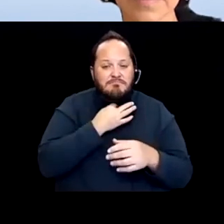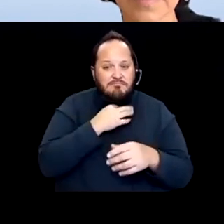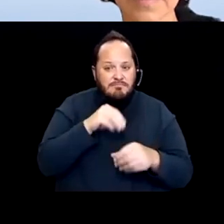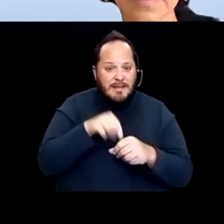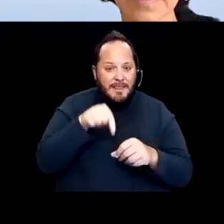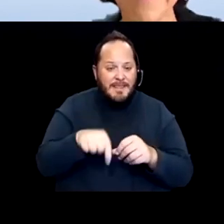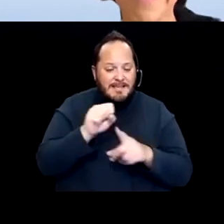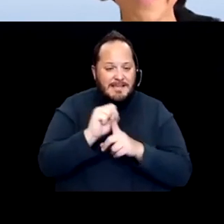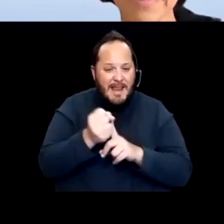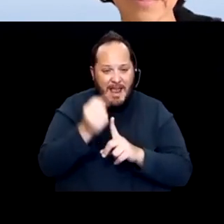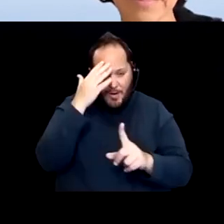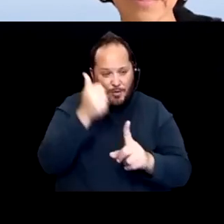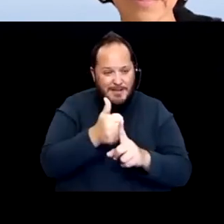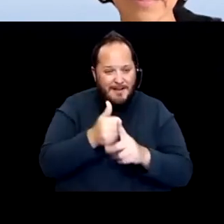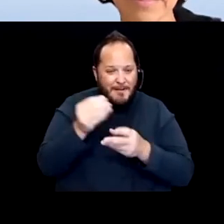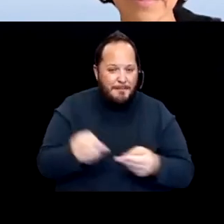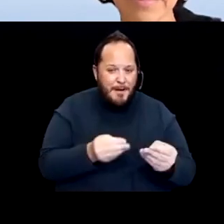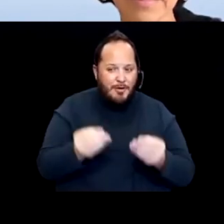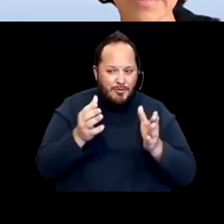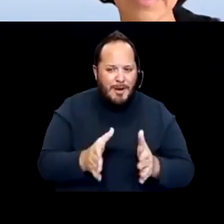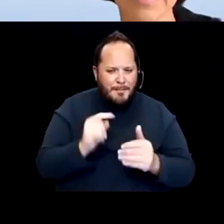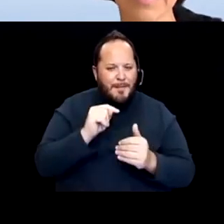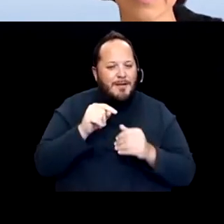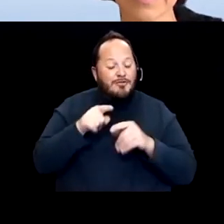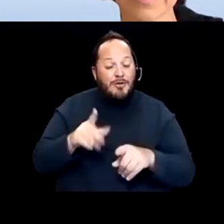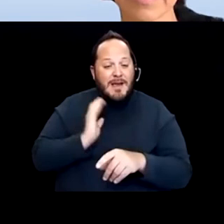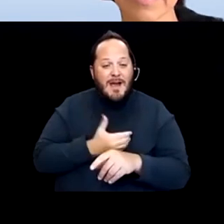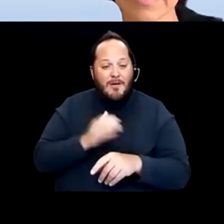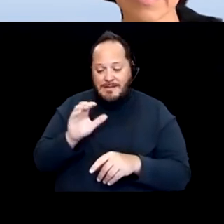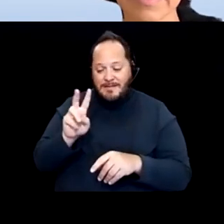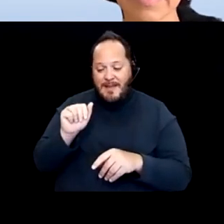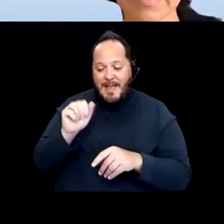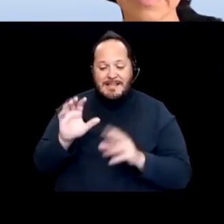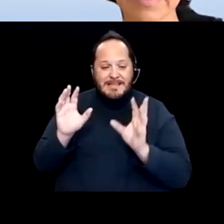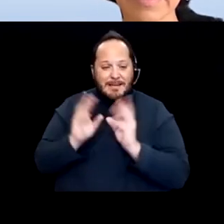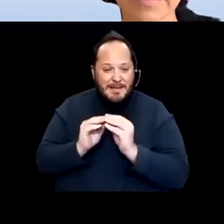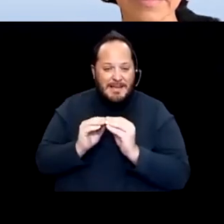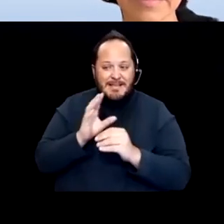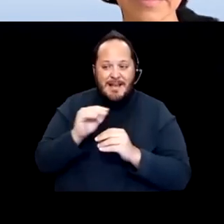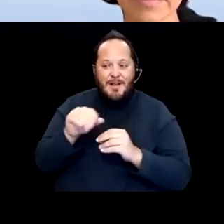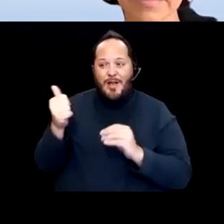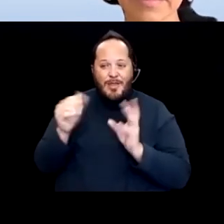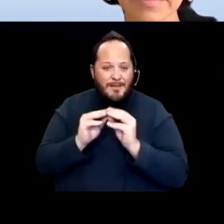but in all of our CVAC meetings and the prime meetings we had, you were there as a member.